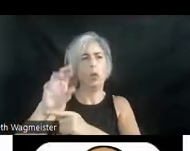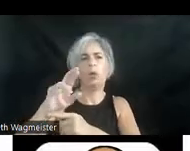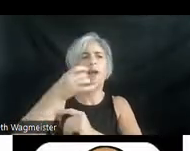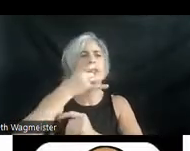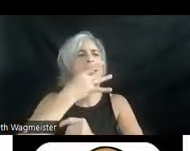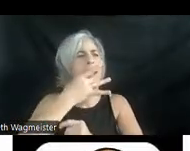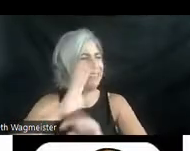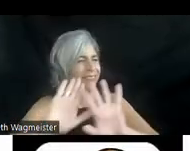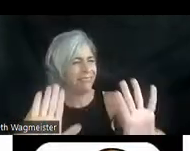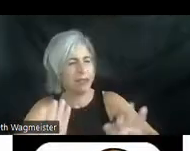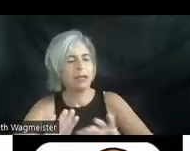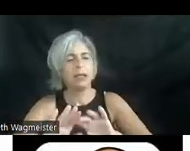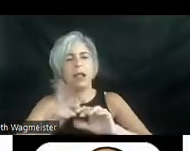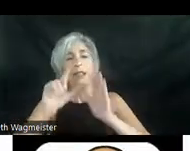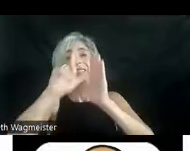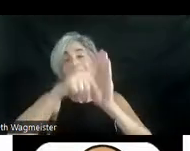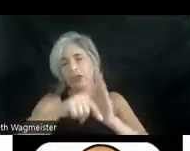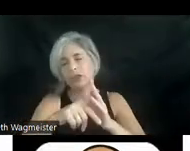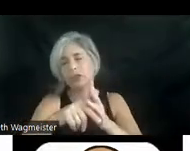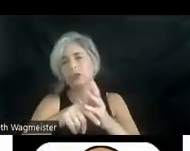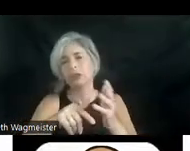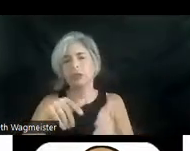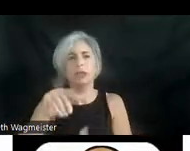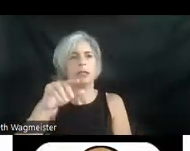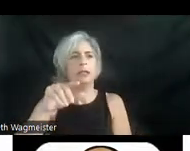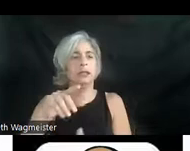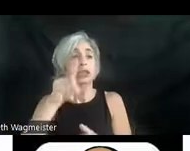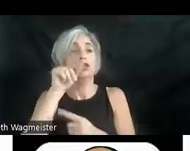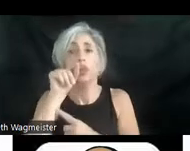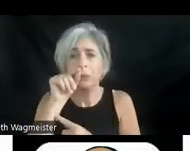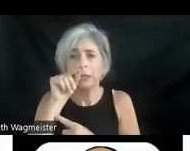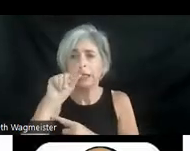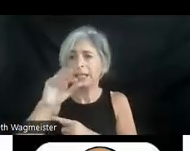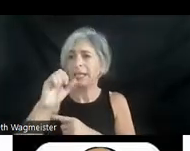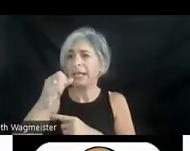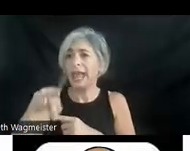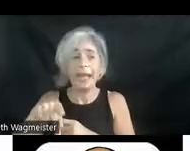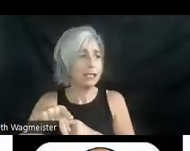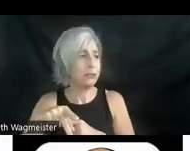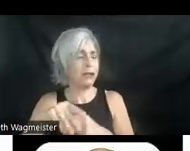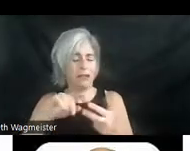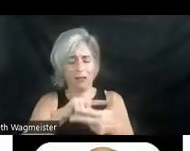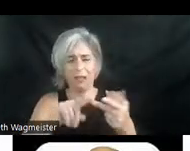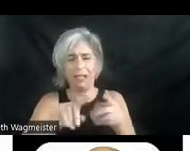Later on, gasping, chirping. There's a cue. Just a couple of bits of sound that we want